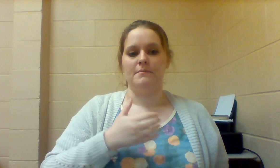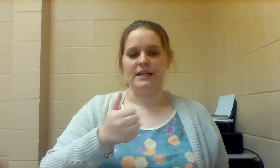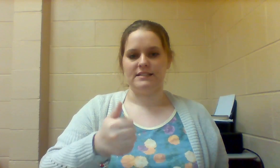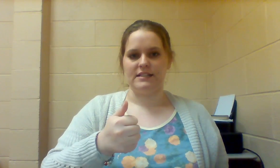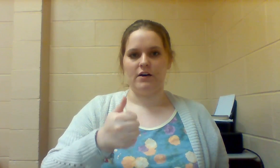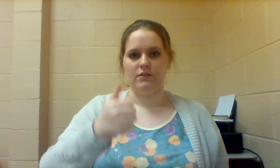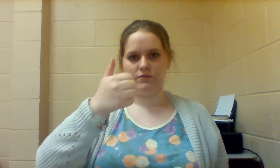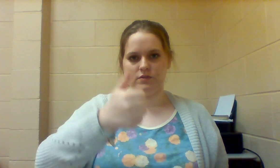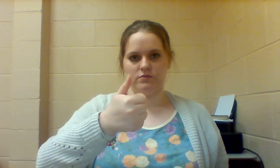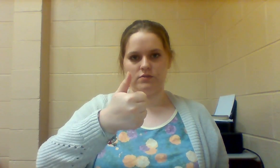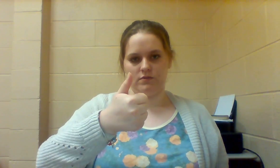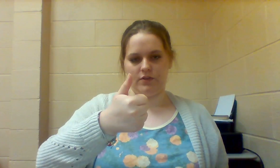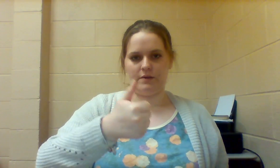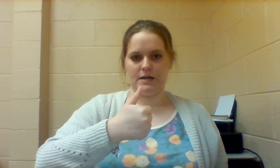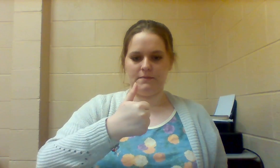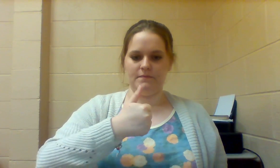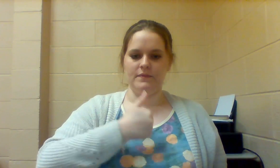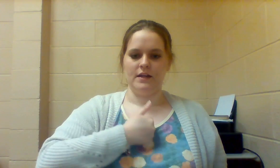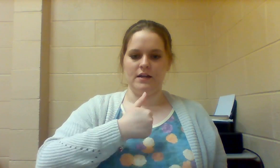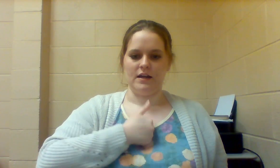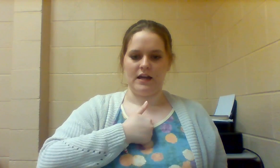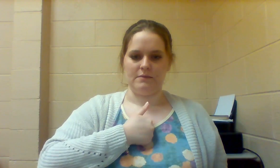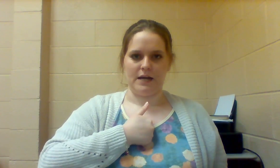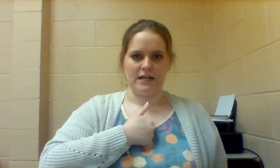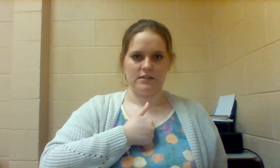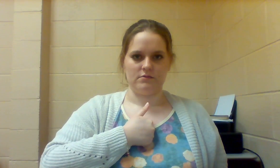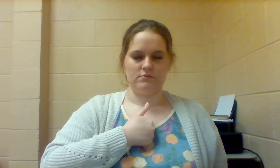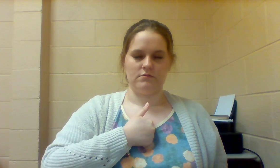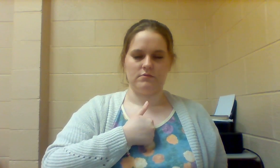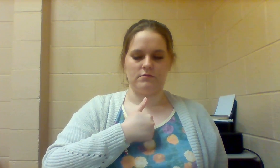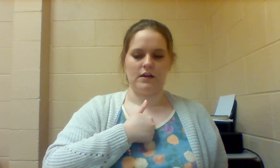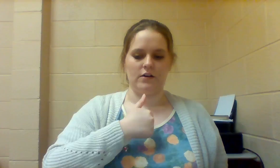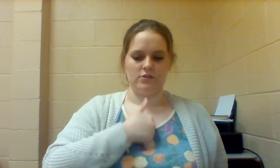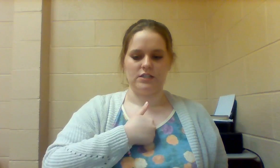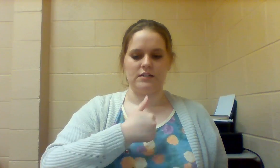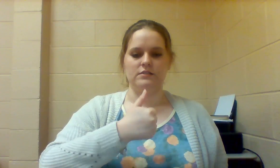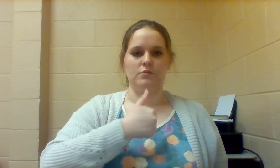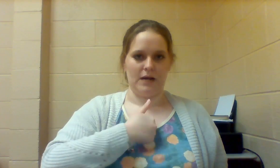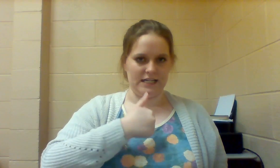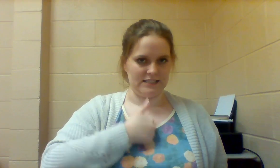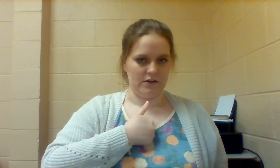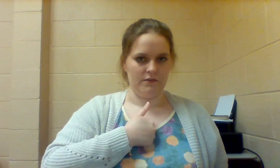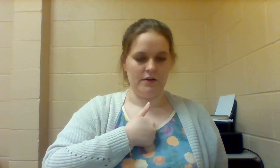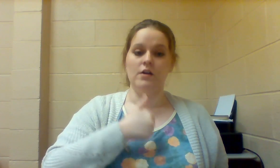MYSELF you do a thumb up and pat on your chest so MYSELF